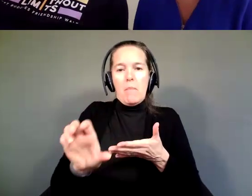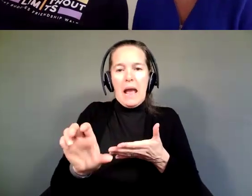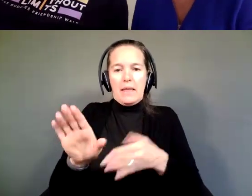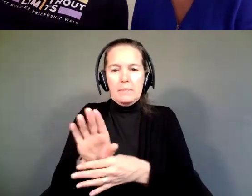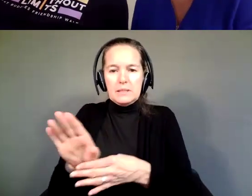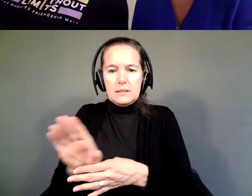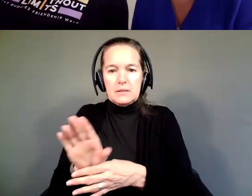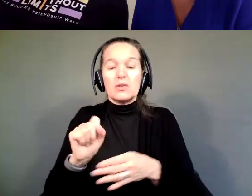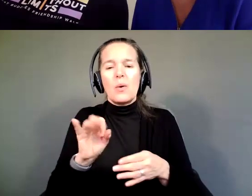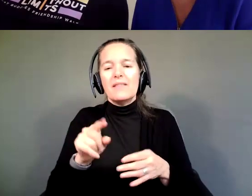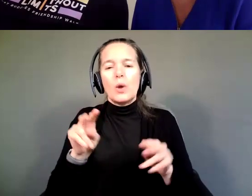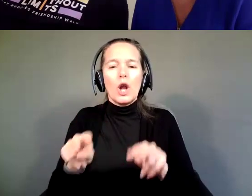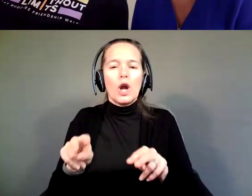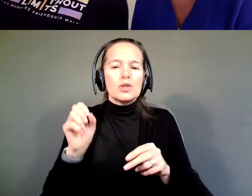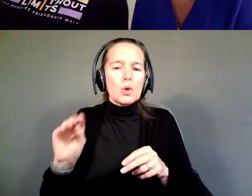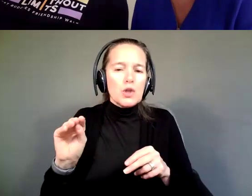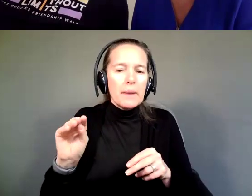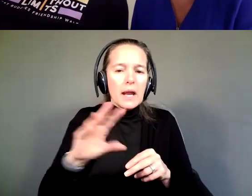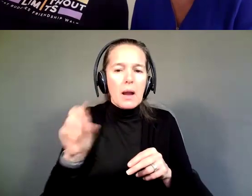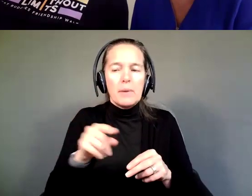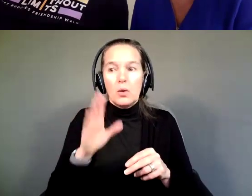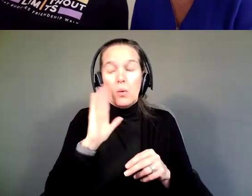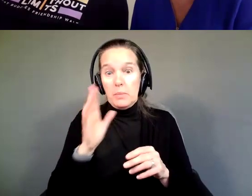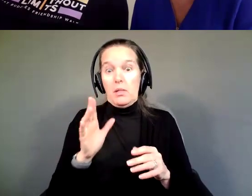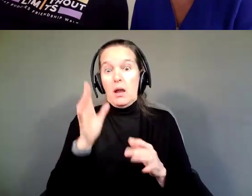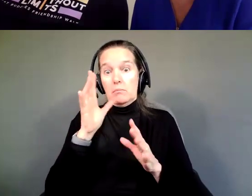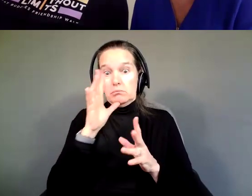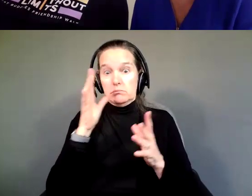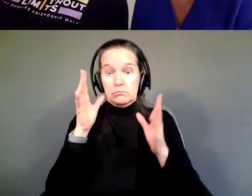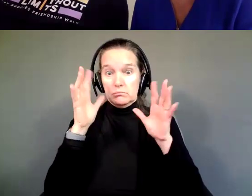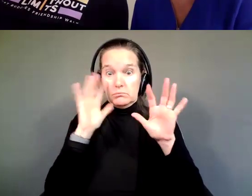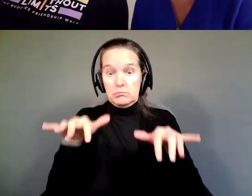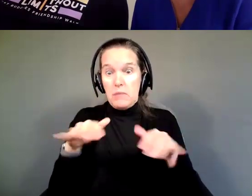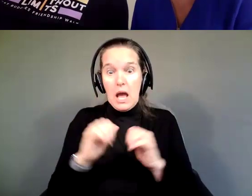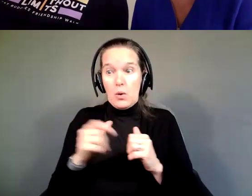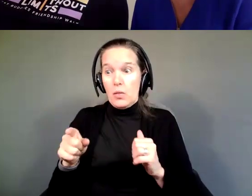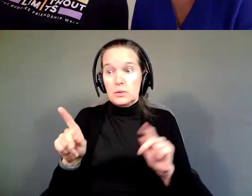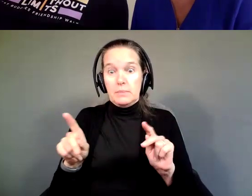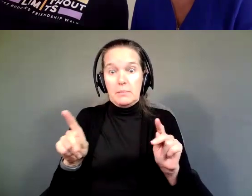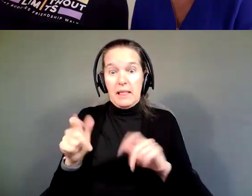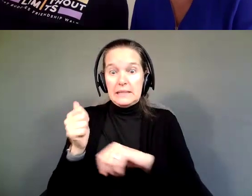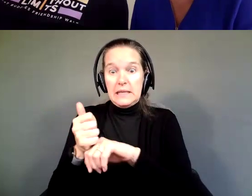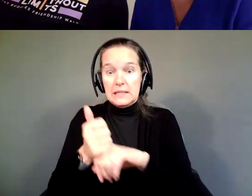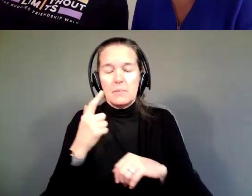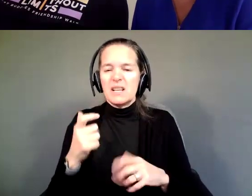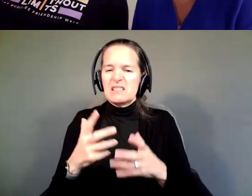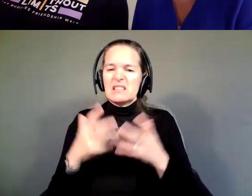If you looked up our social media, you're going to be like, oh, my God, how do these people exist? Because it's a lot. It's a lot to keep up on.